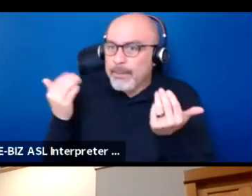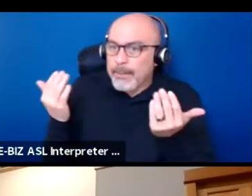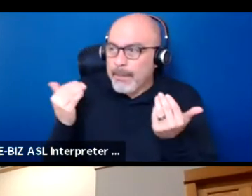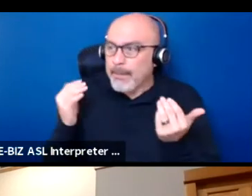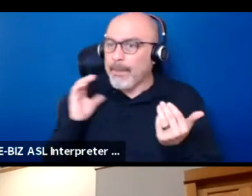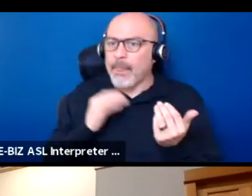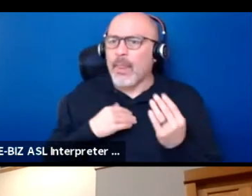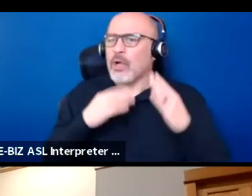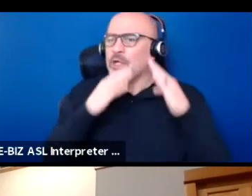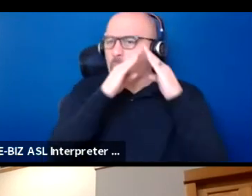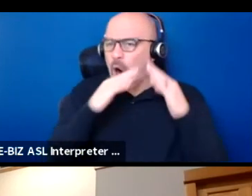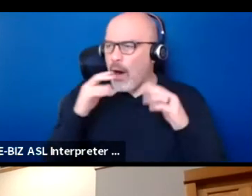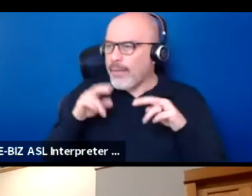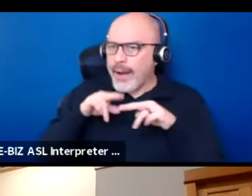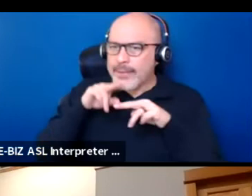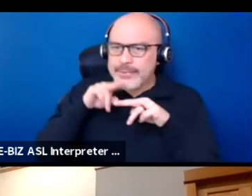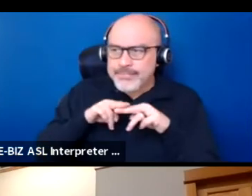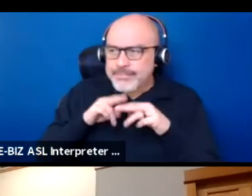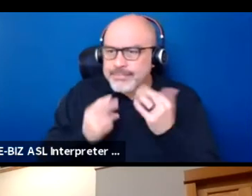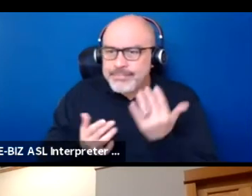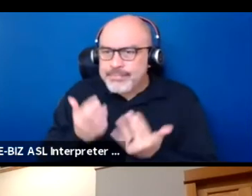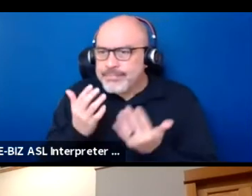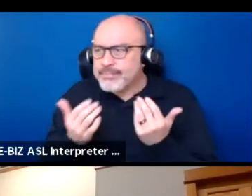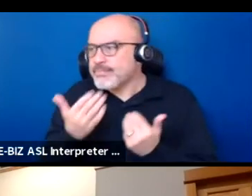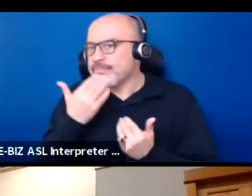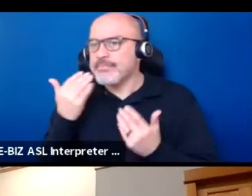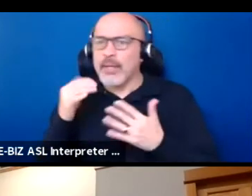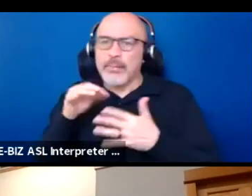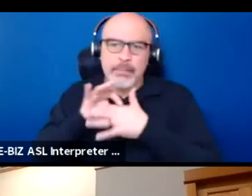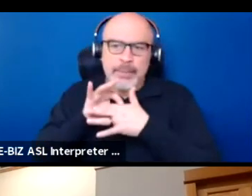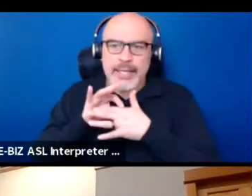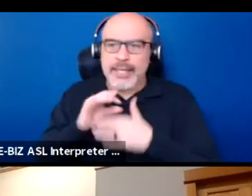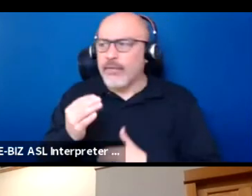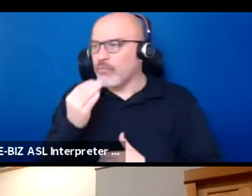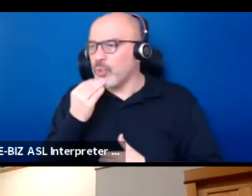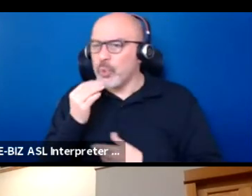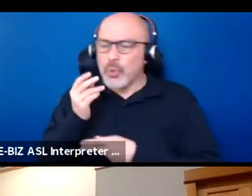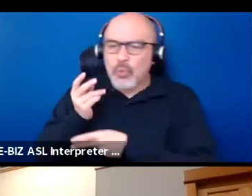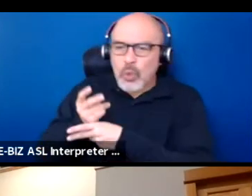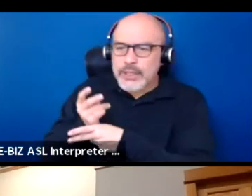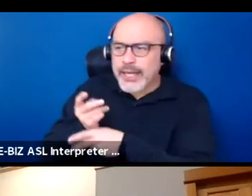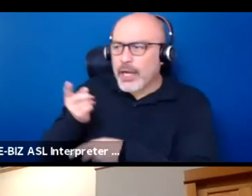You can sit right by the fire and have the best meat and food and we'll take such good care of you